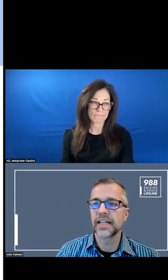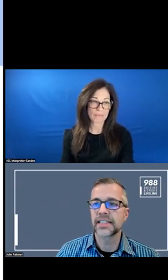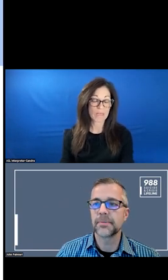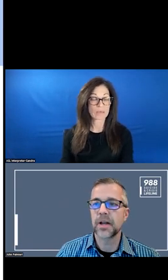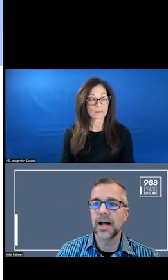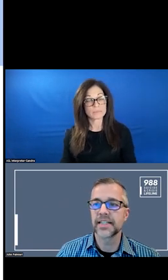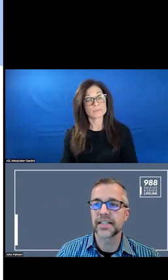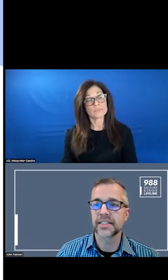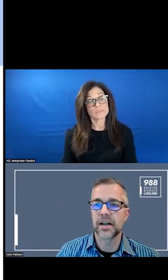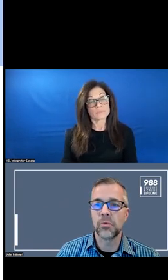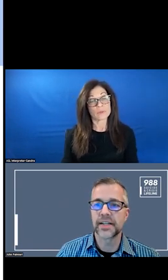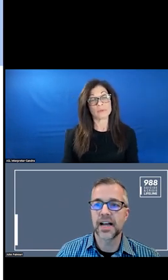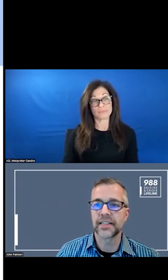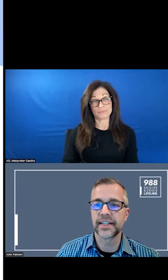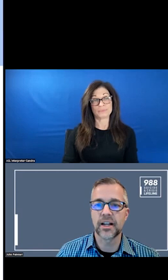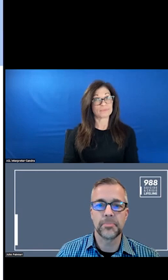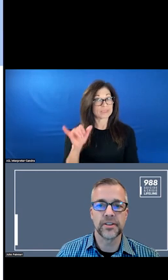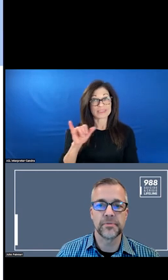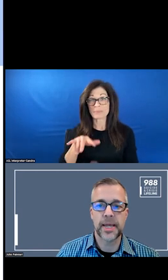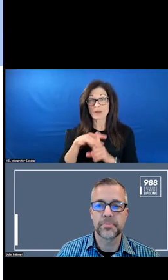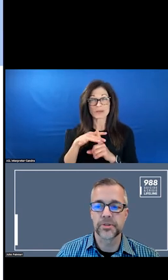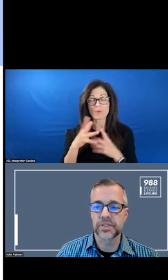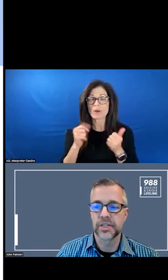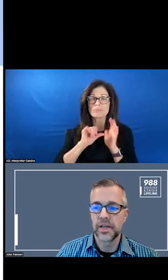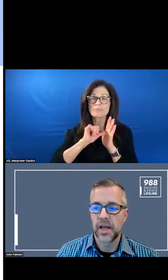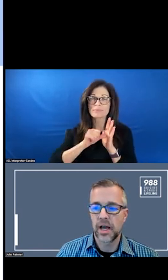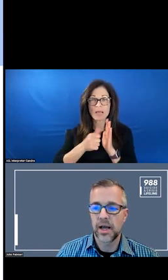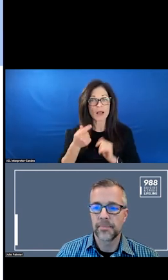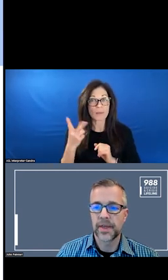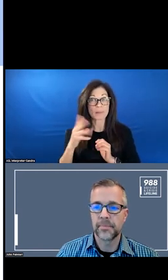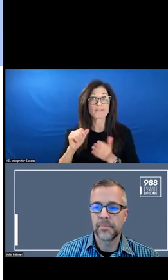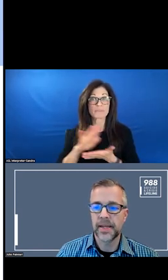IN THAT SAME CONTEXT I WANT TO HIGHLIGHT A COUPLE OF PAPERS THAT